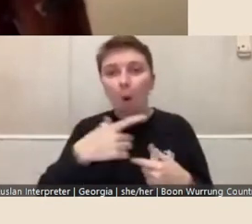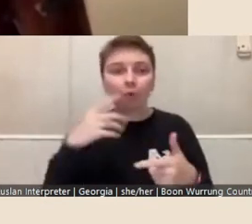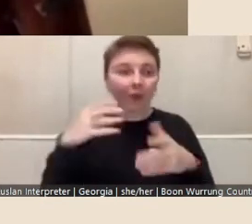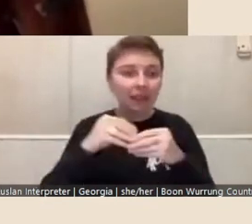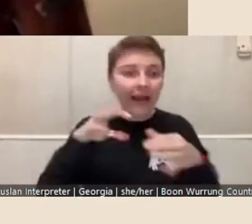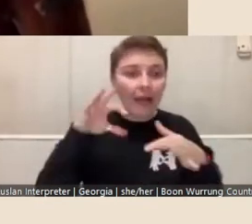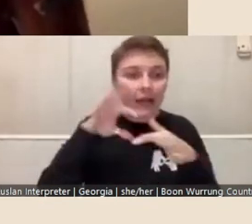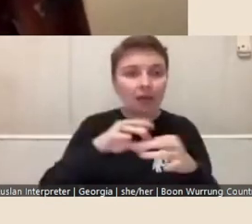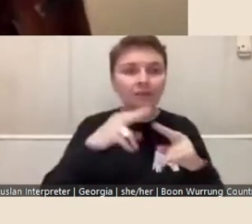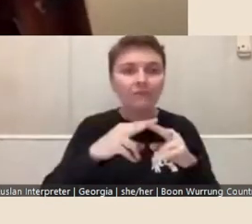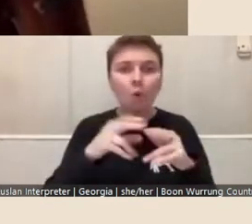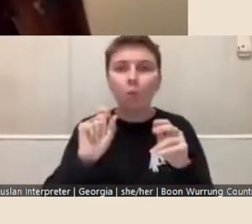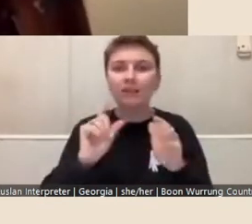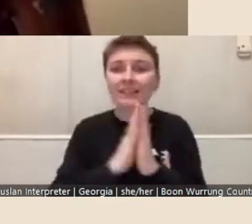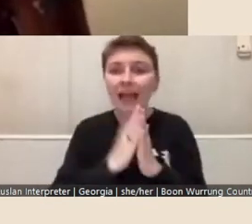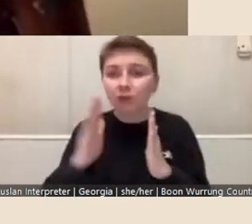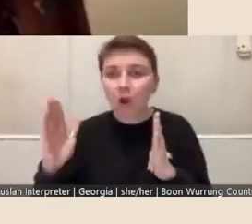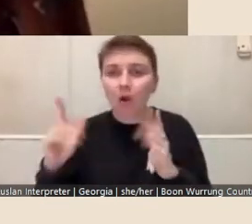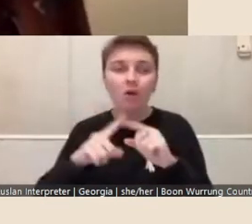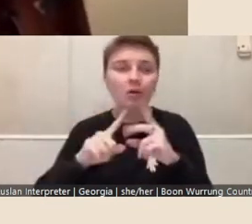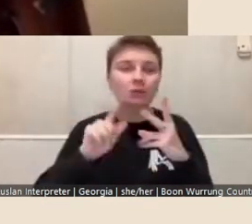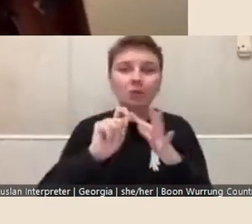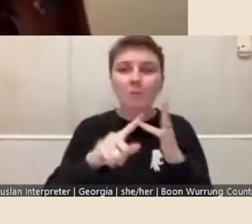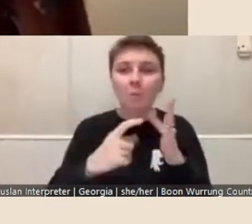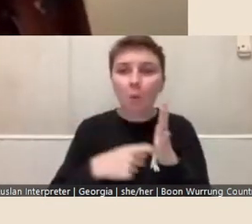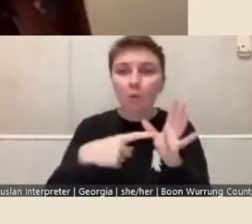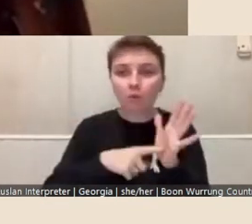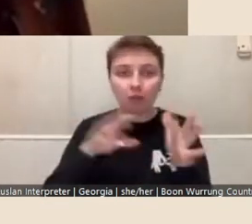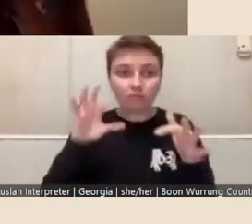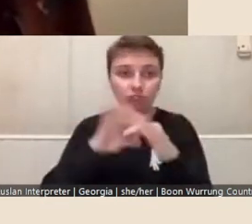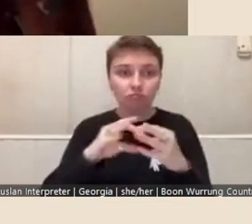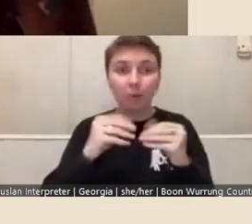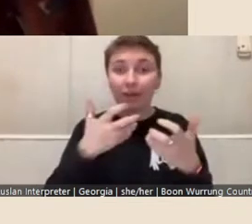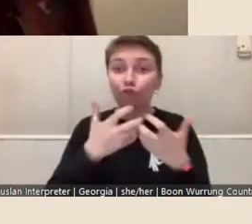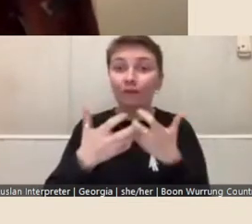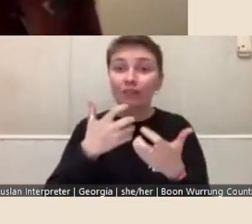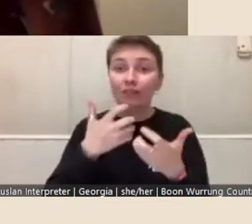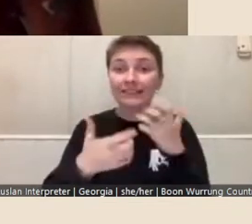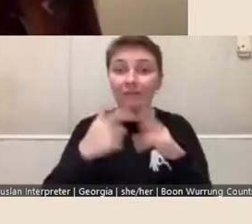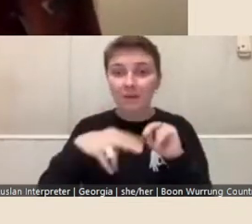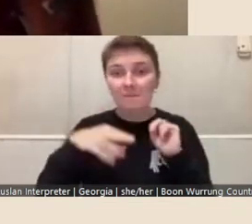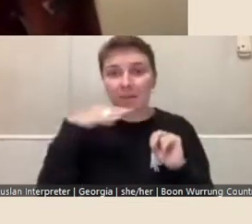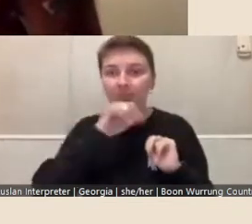and portals associated with the University's collections in partnership with the University.